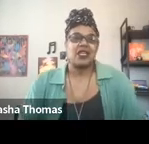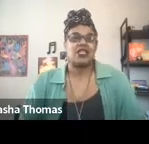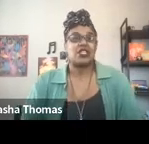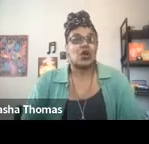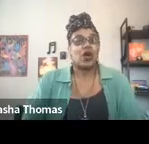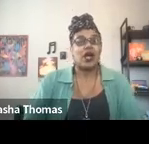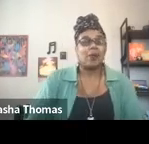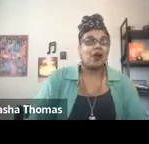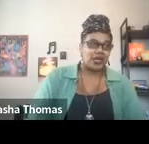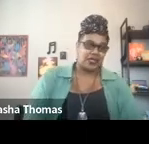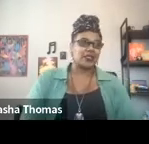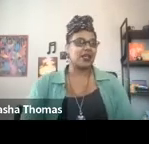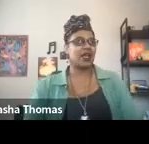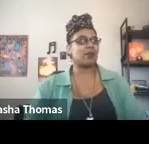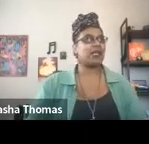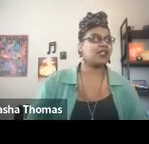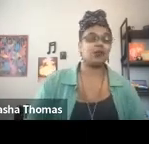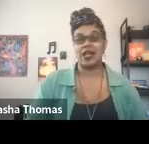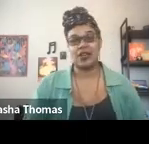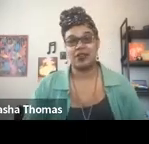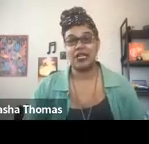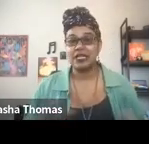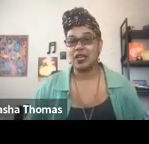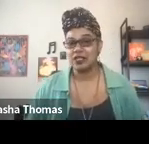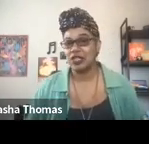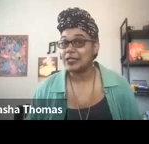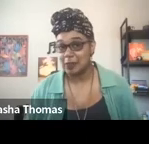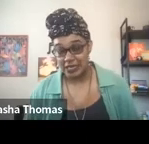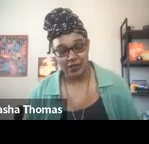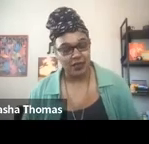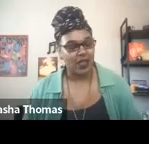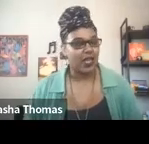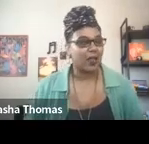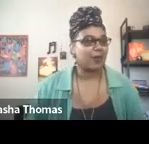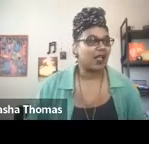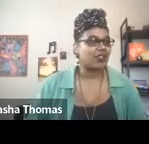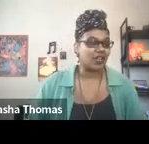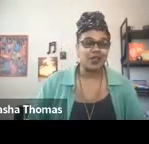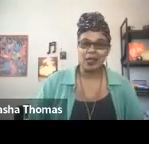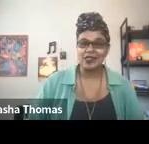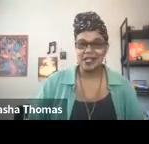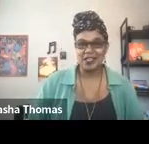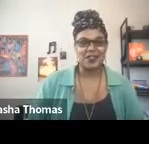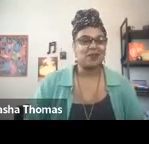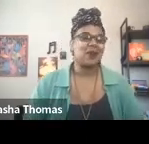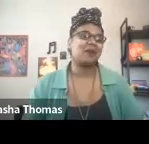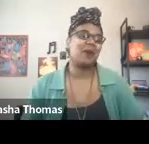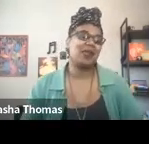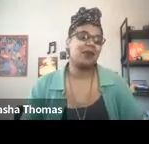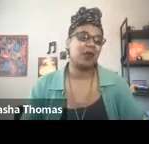So about us, because Black Creative Healing is not just me, I'll start by telling you a little more about me,